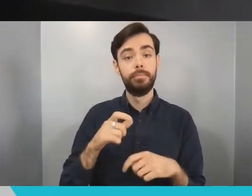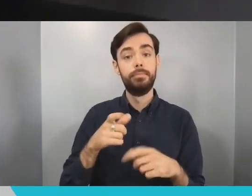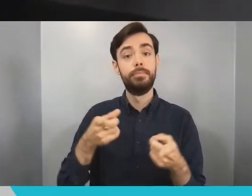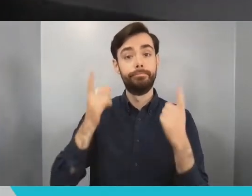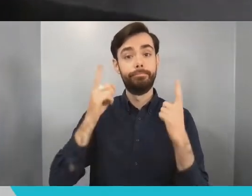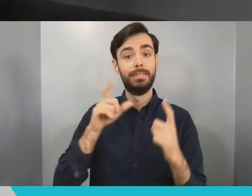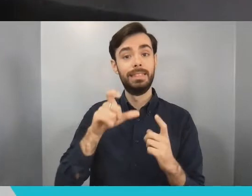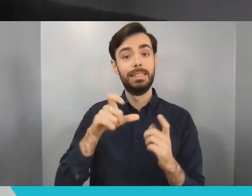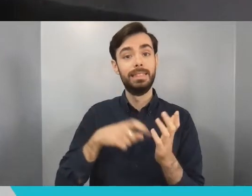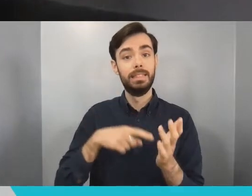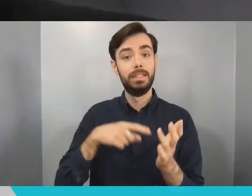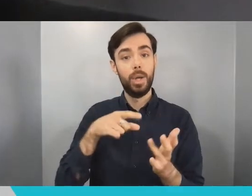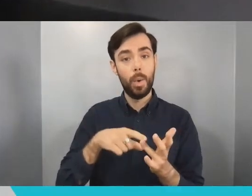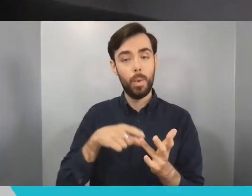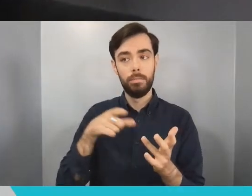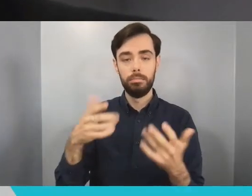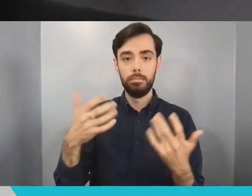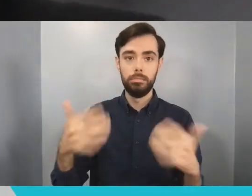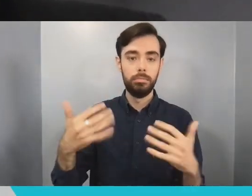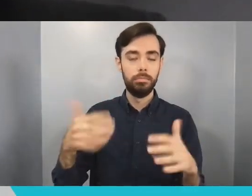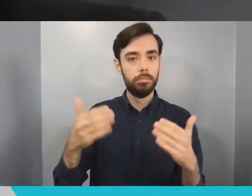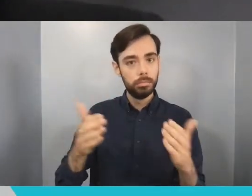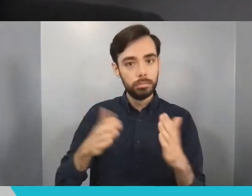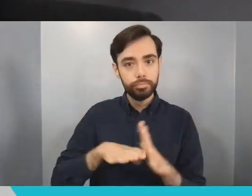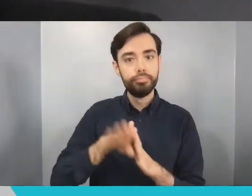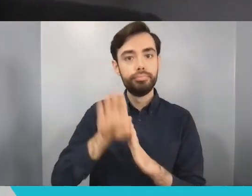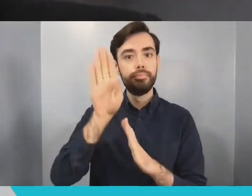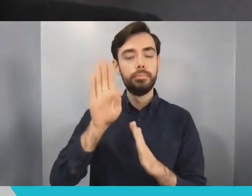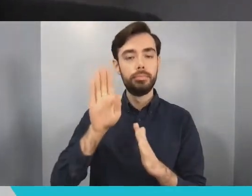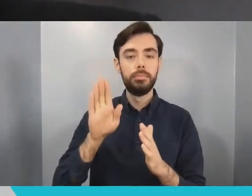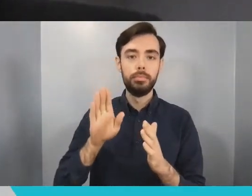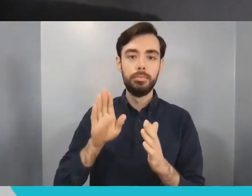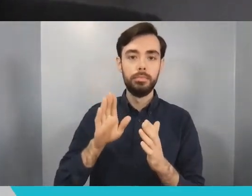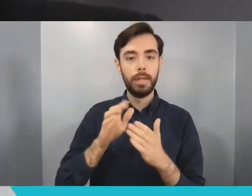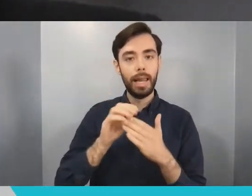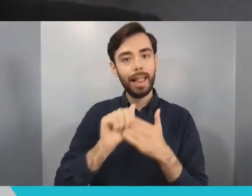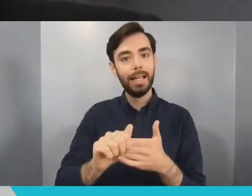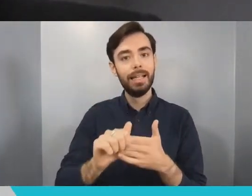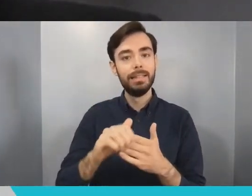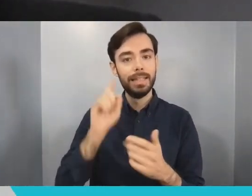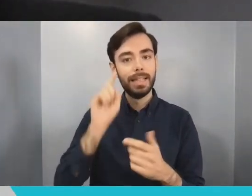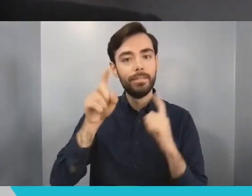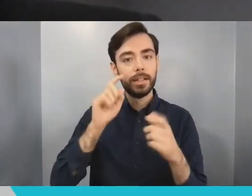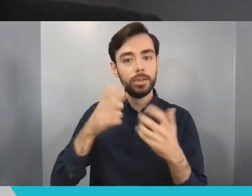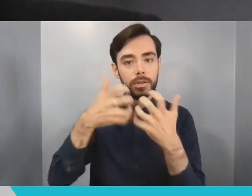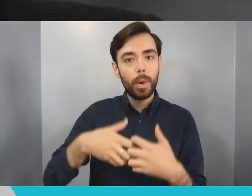at the company. Tom was also instrumental in the acquisition of Leap Motion in May 2019